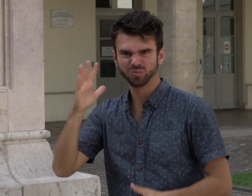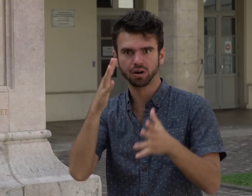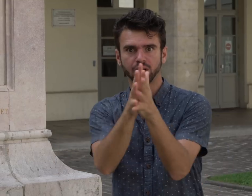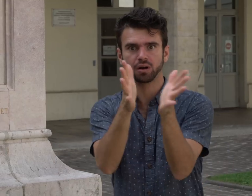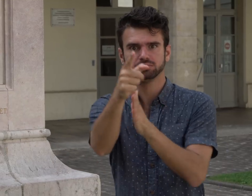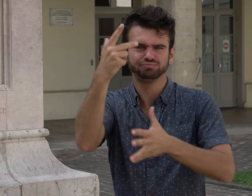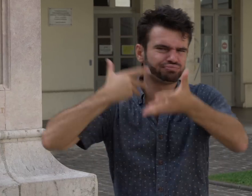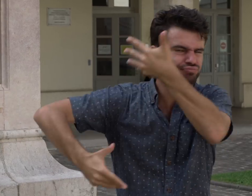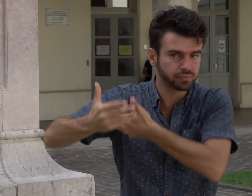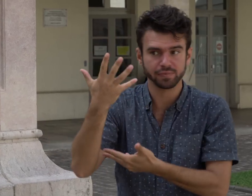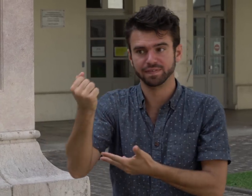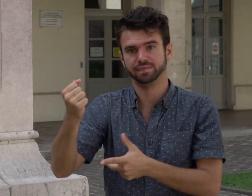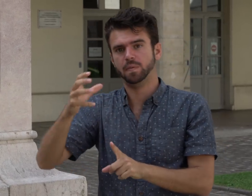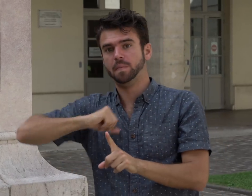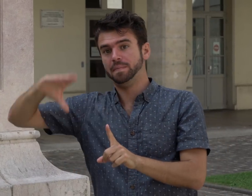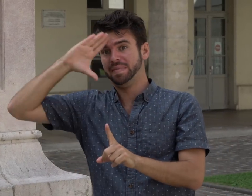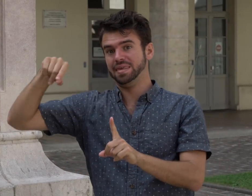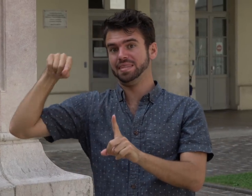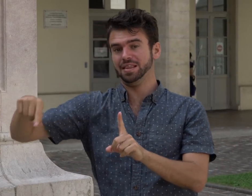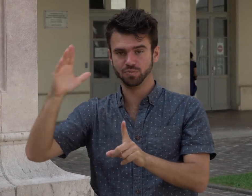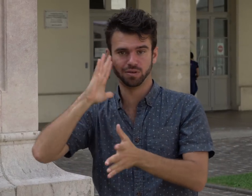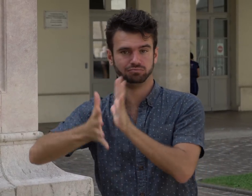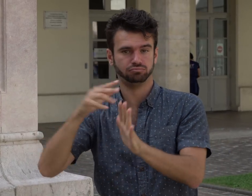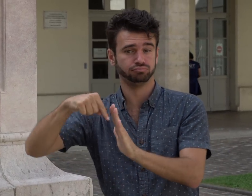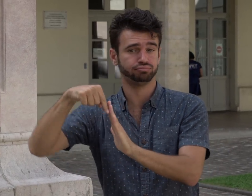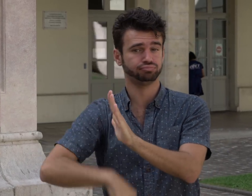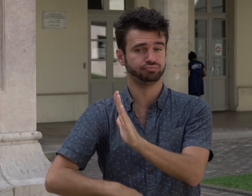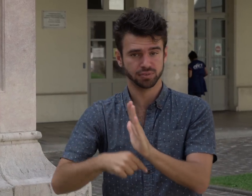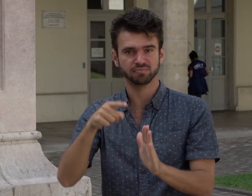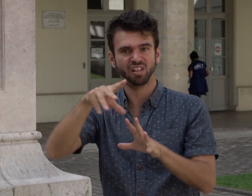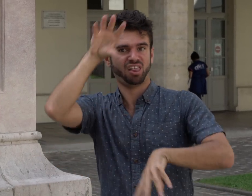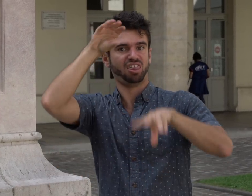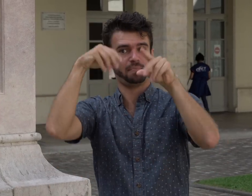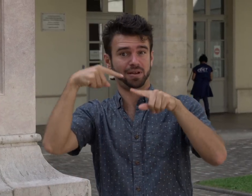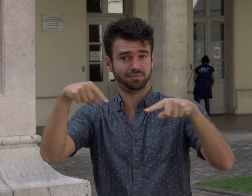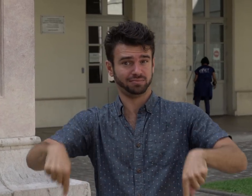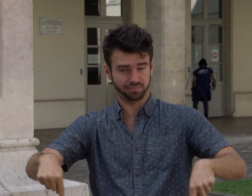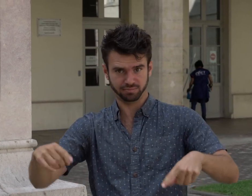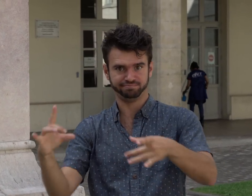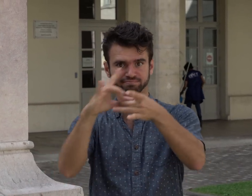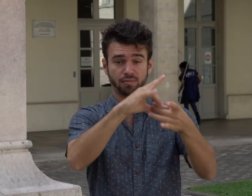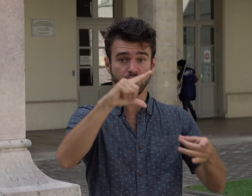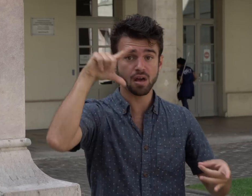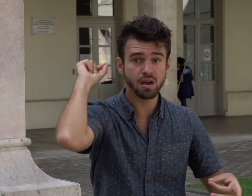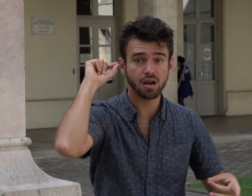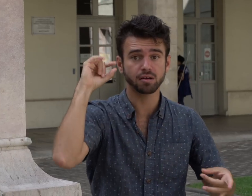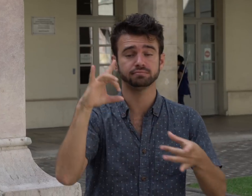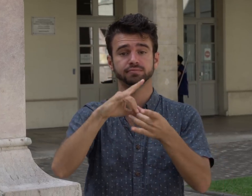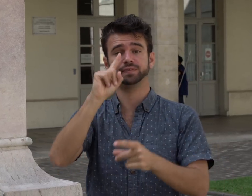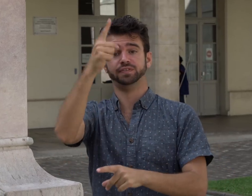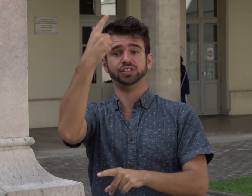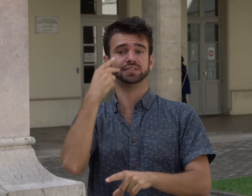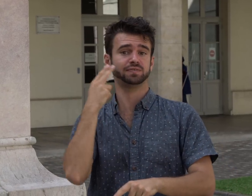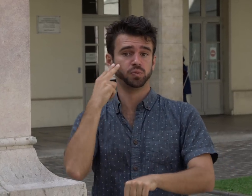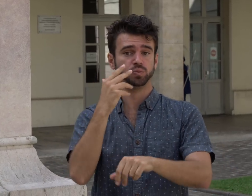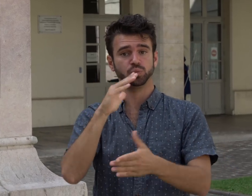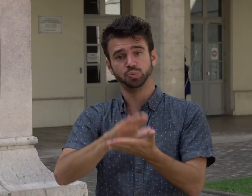I will tell you a history in this video. Also, there's an old man sharing his story. You can learn more about connections to Gallaudet and American School for the Deaf.